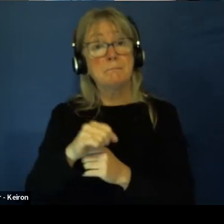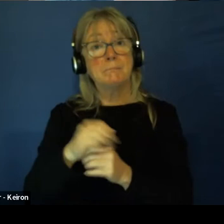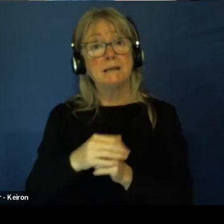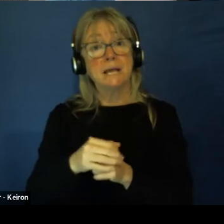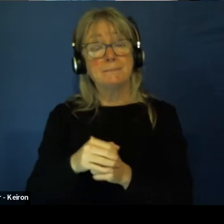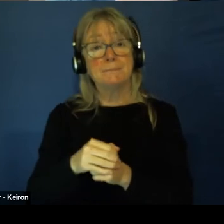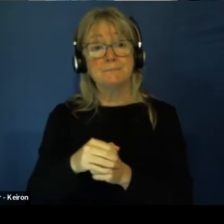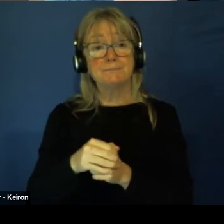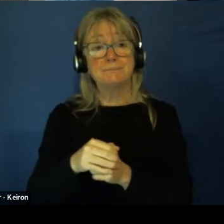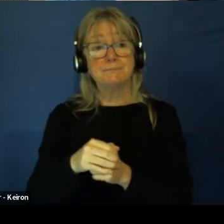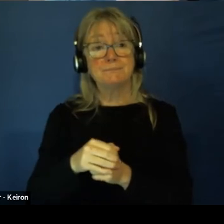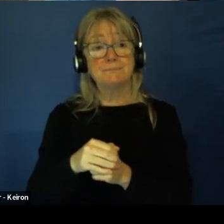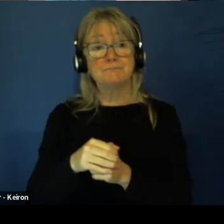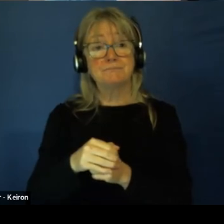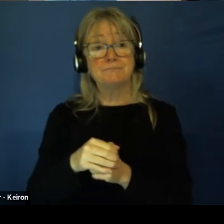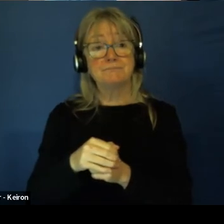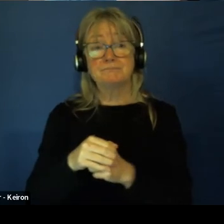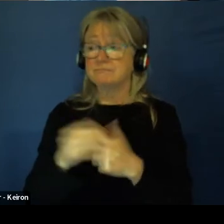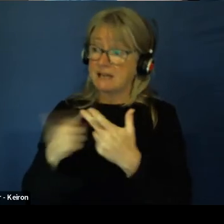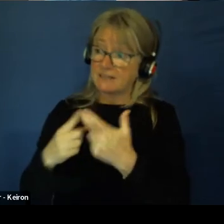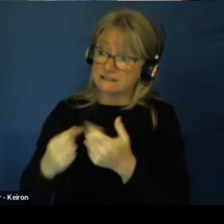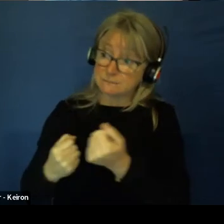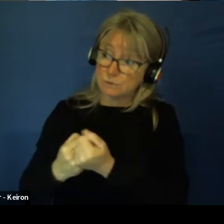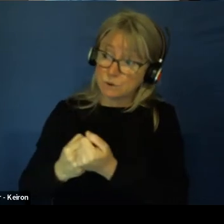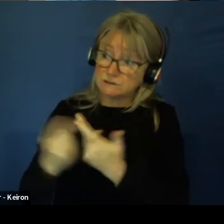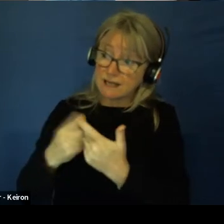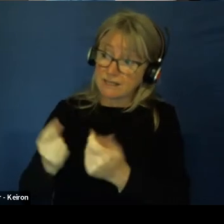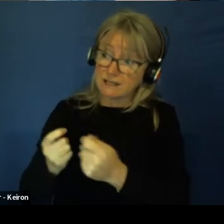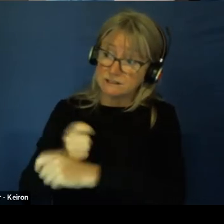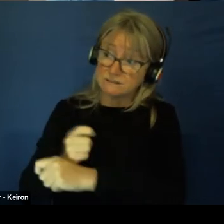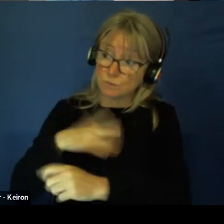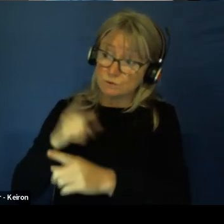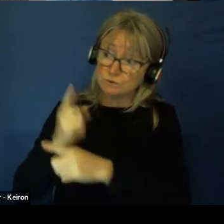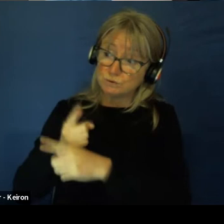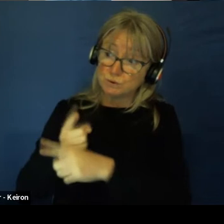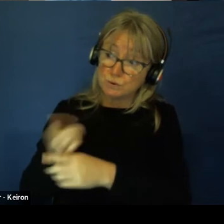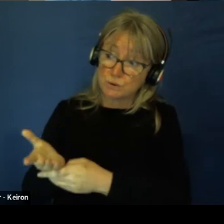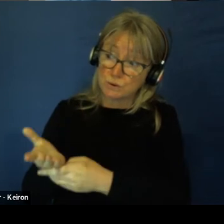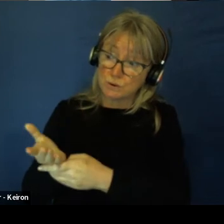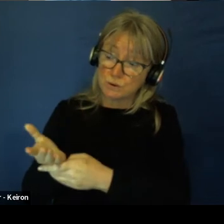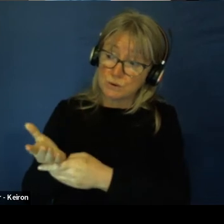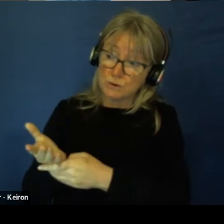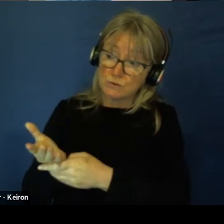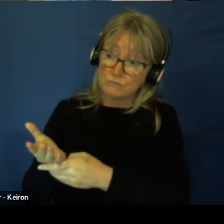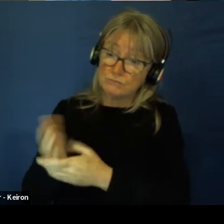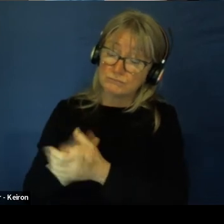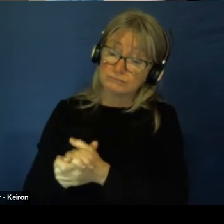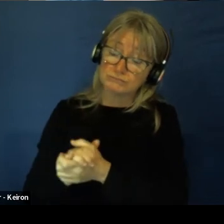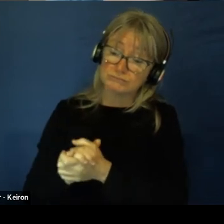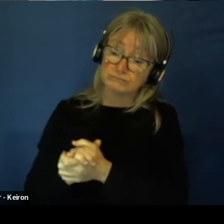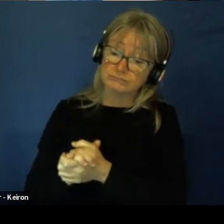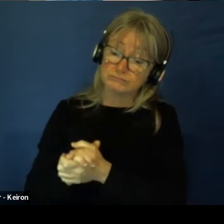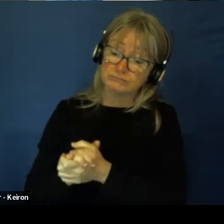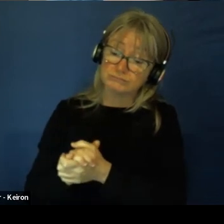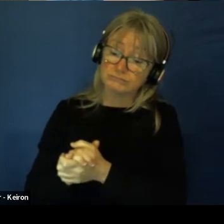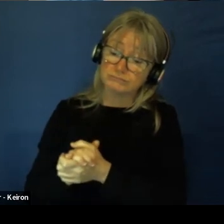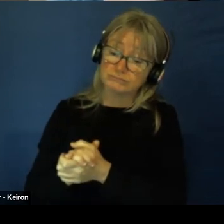Okay. And the way there any other supports or adjustments you wanted to meet you.